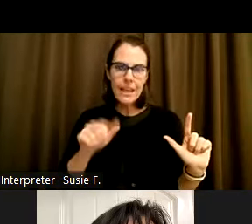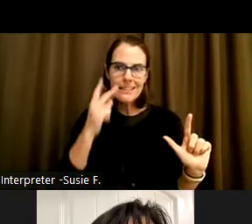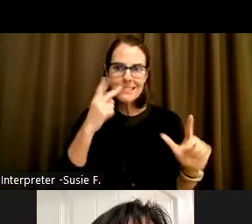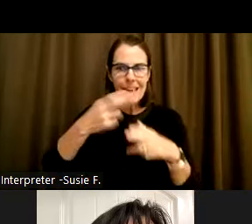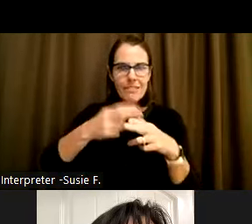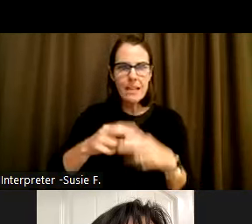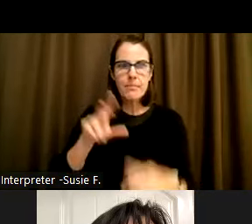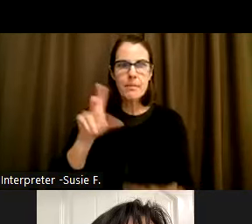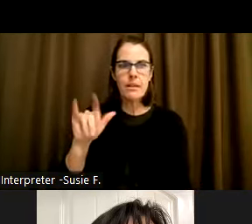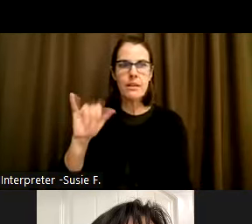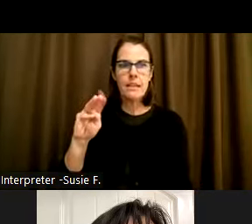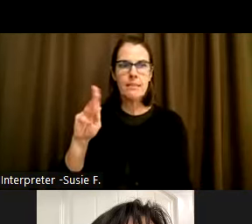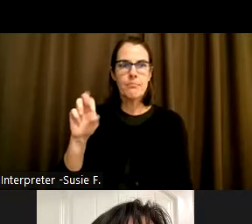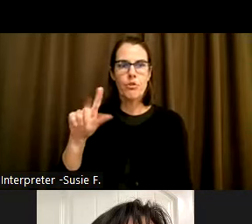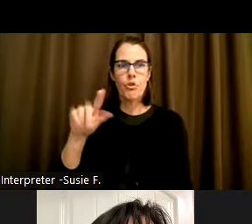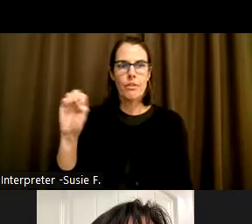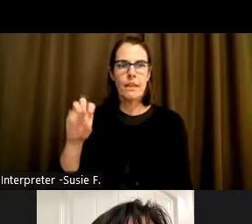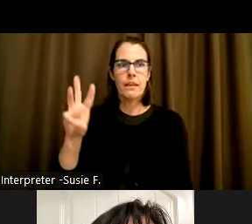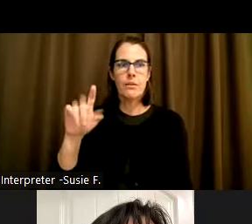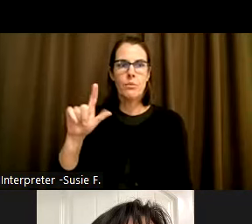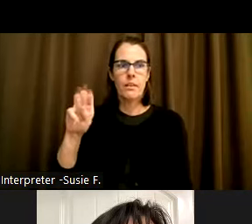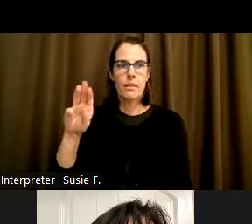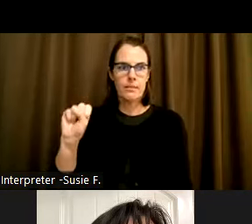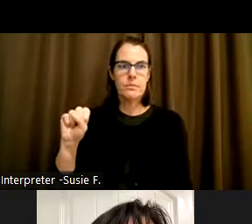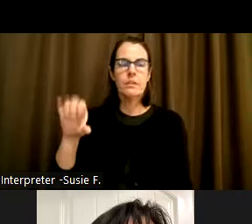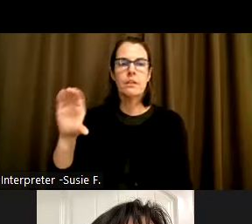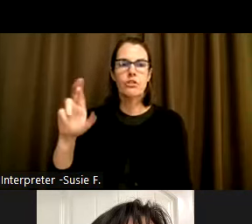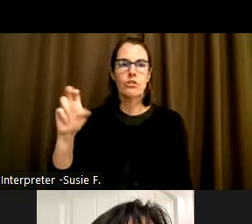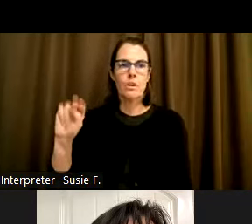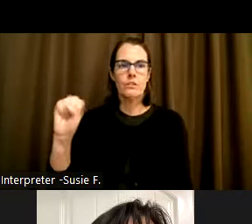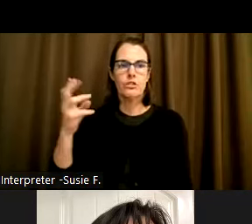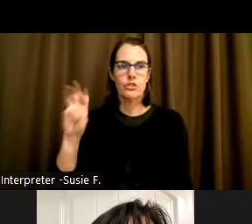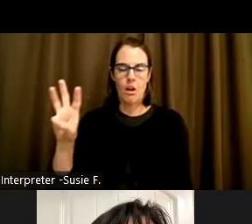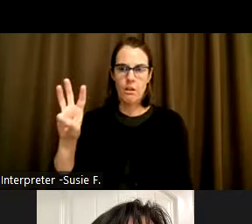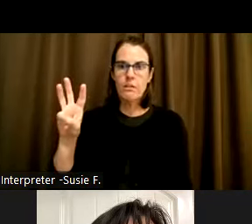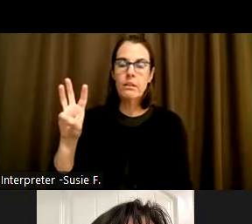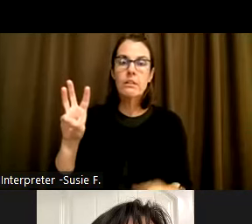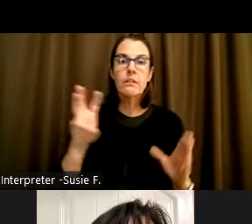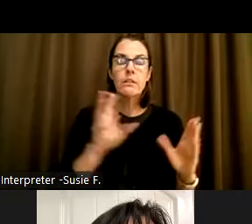the name Kimberly Williams Crenshaw and on the on the no on the left hand side and on the right hand side is